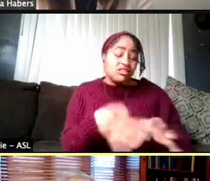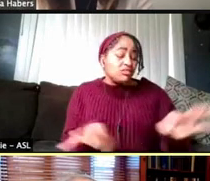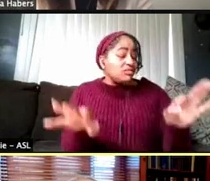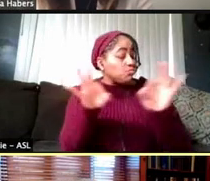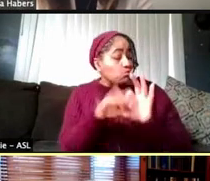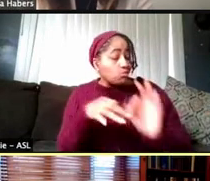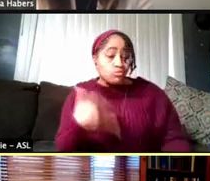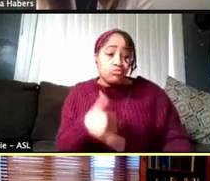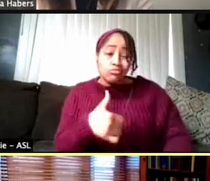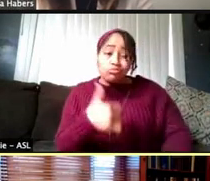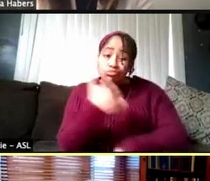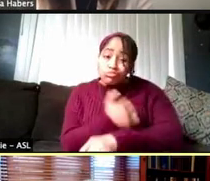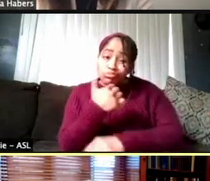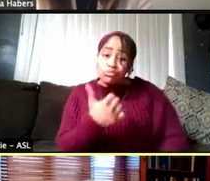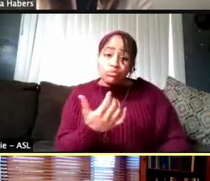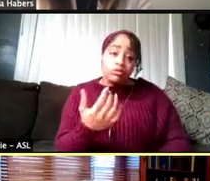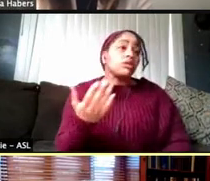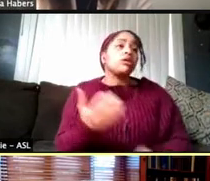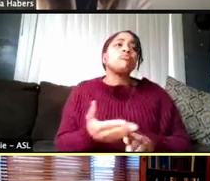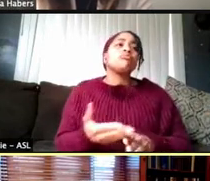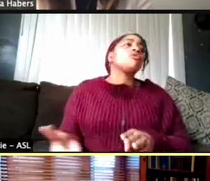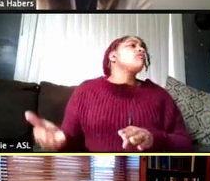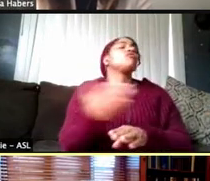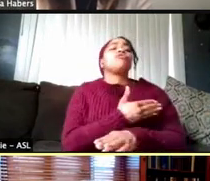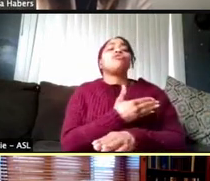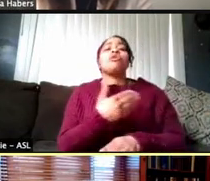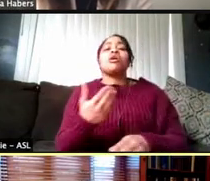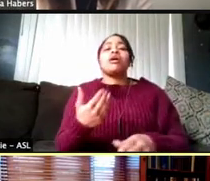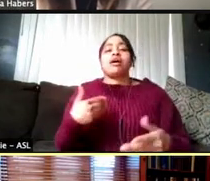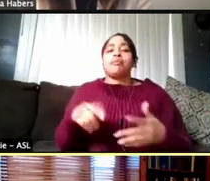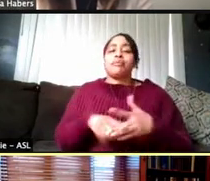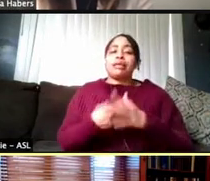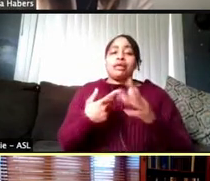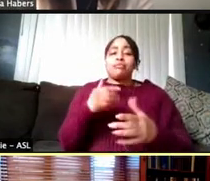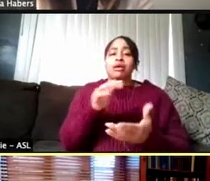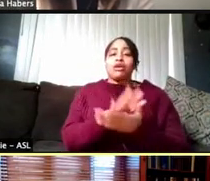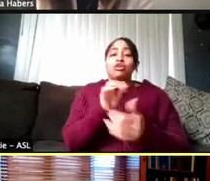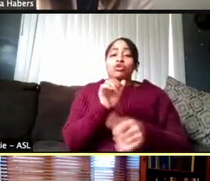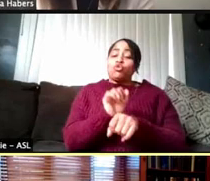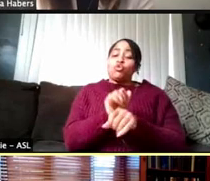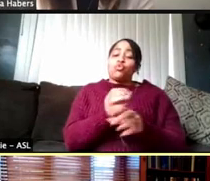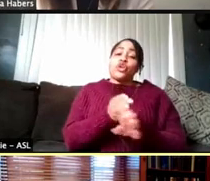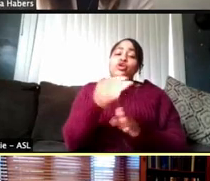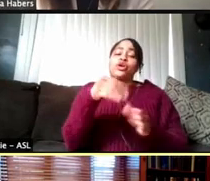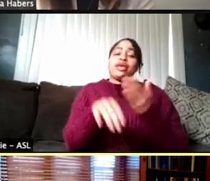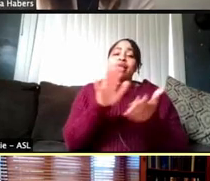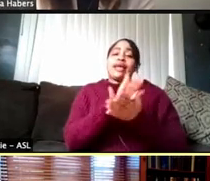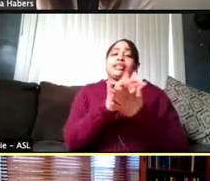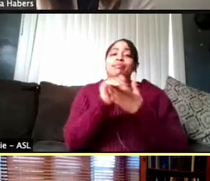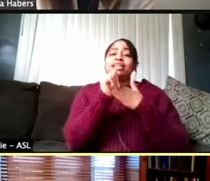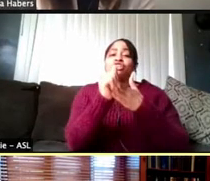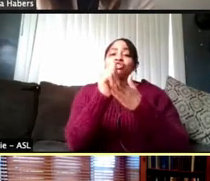Before I began my career in academic leadership, I ran a a basic immunology research lab.